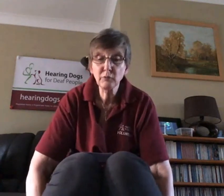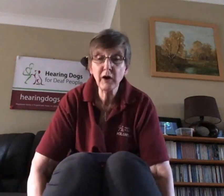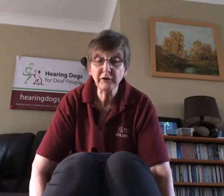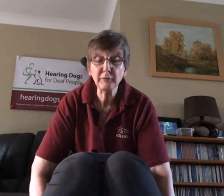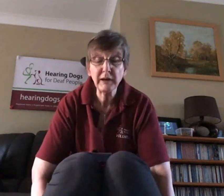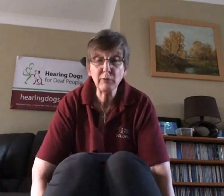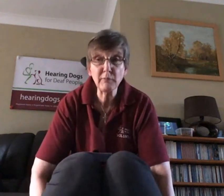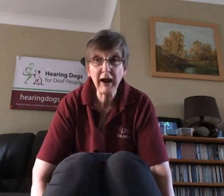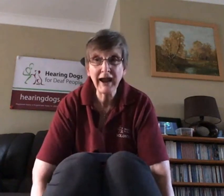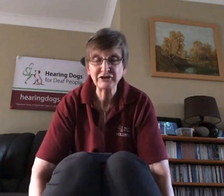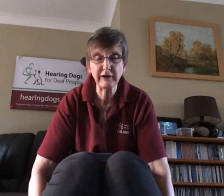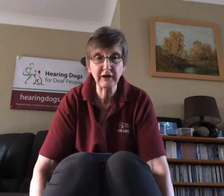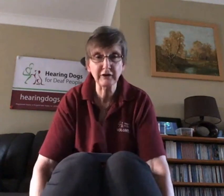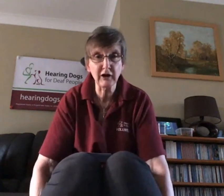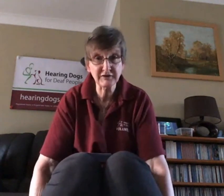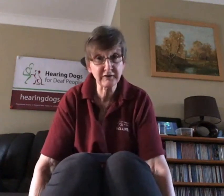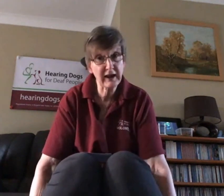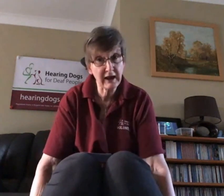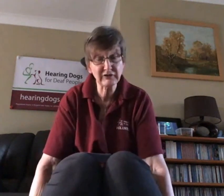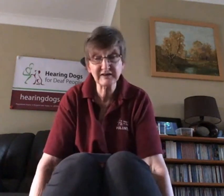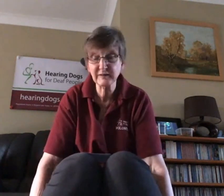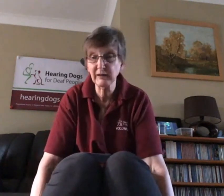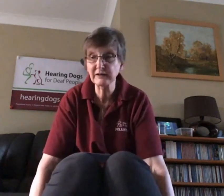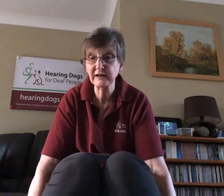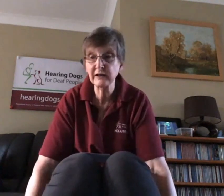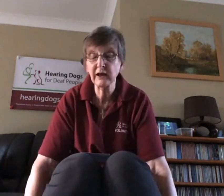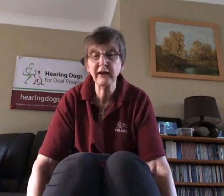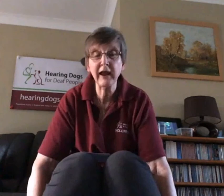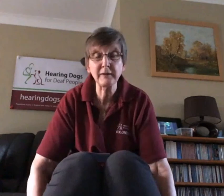that people might actually recognize that they have a disability and that they might